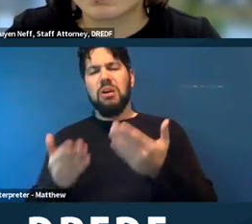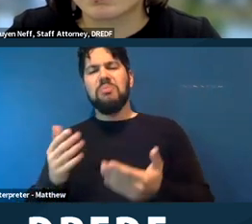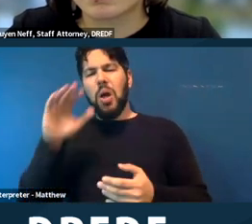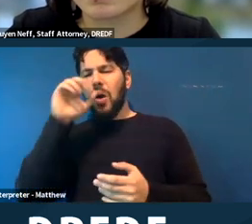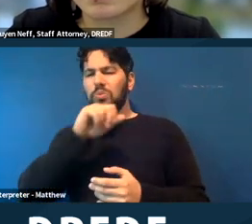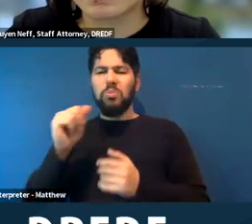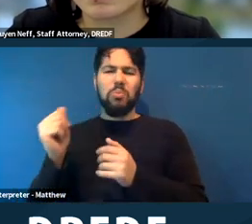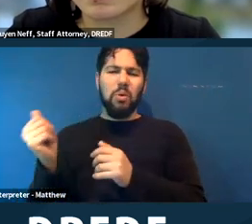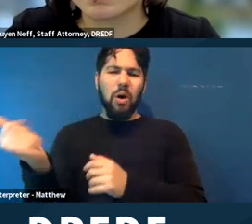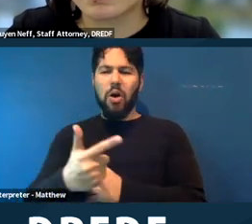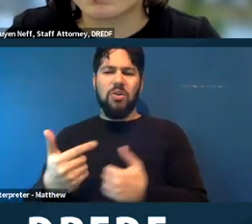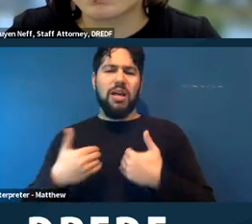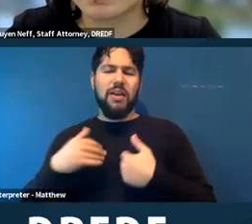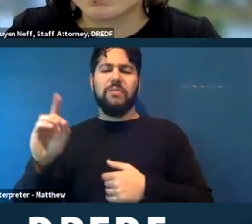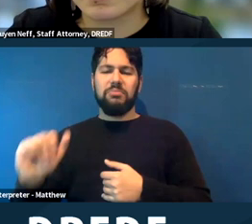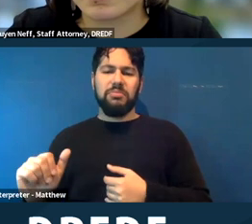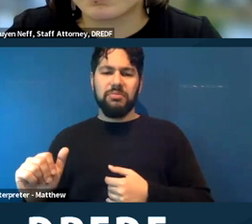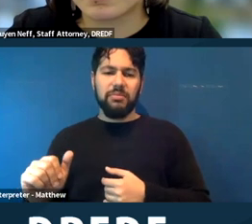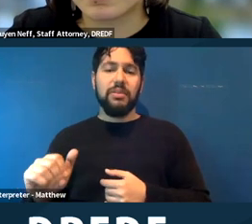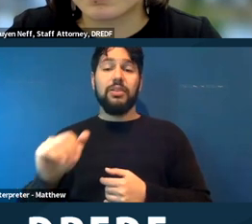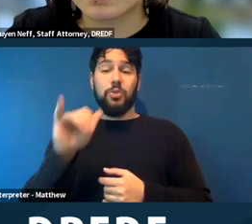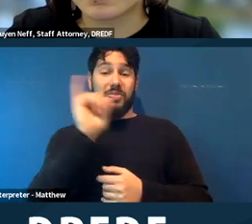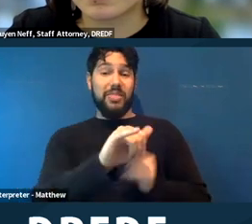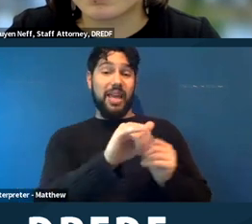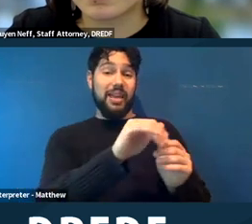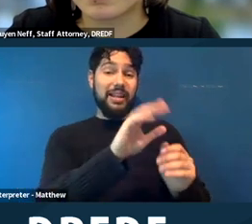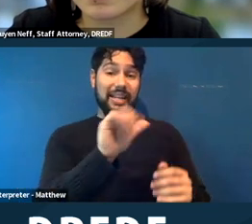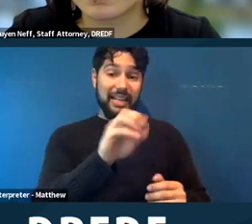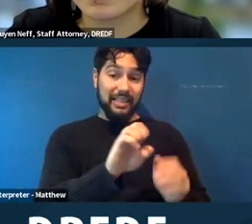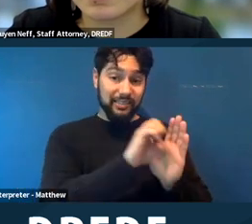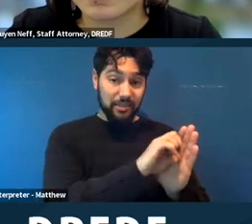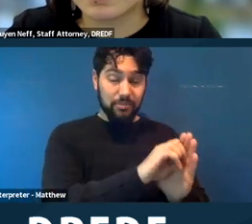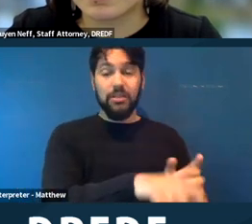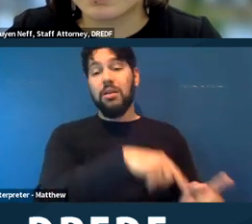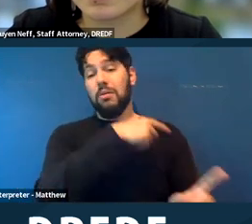So, you know, that, and the fact that the obligation to provide accommodations